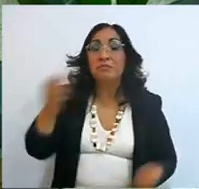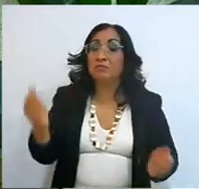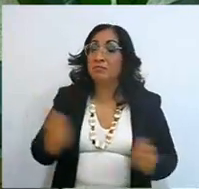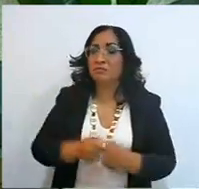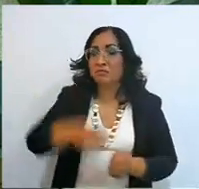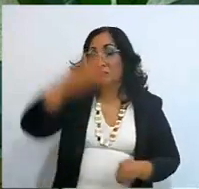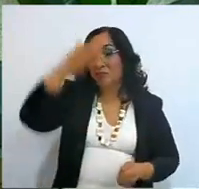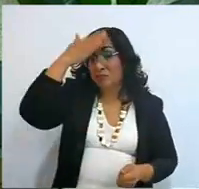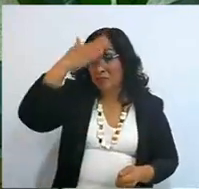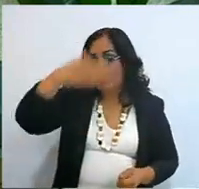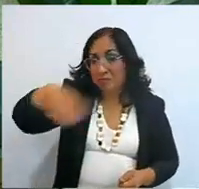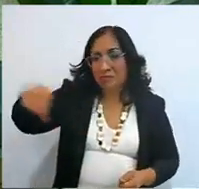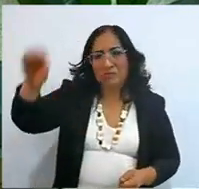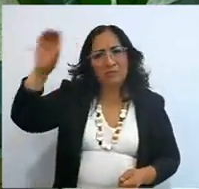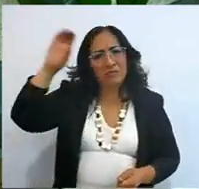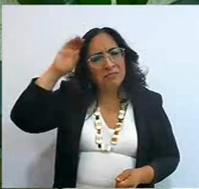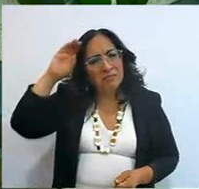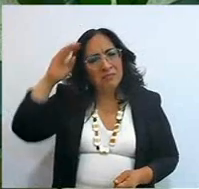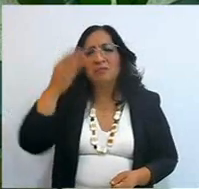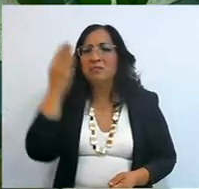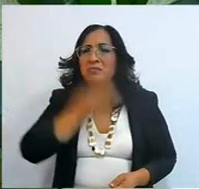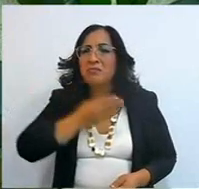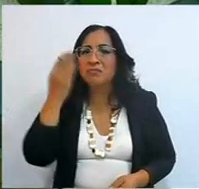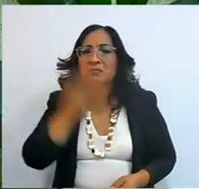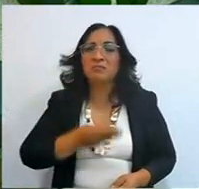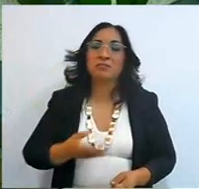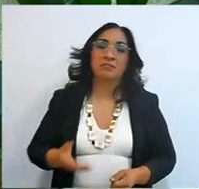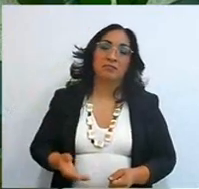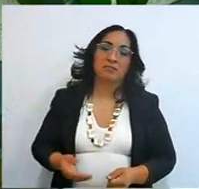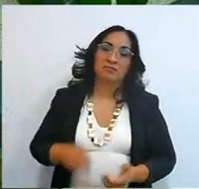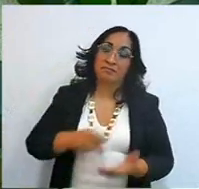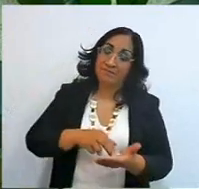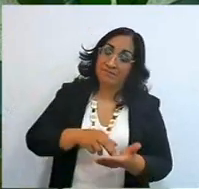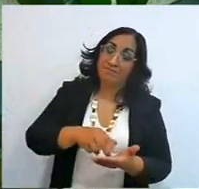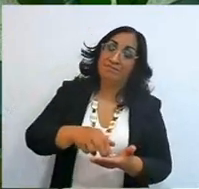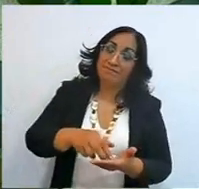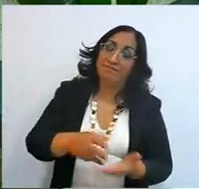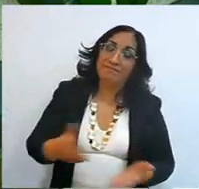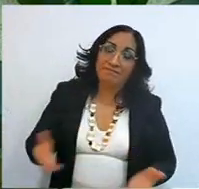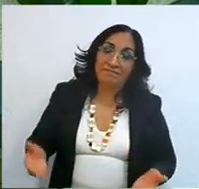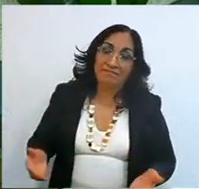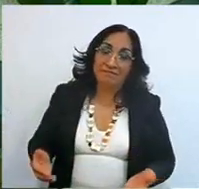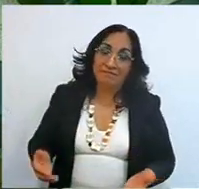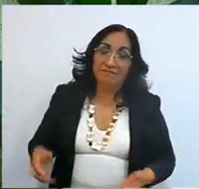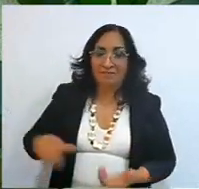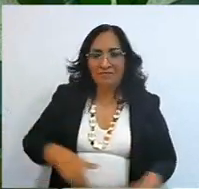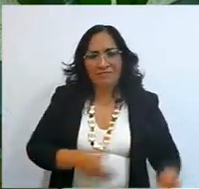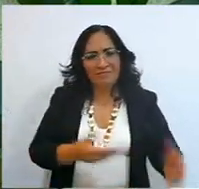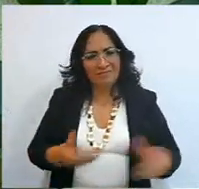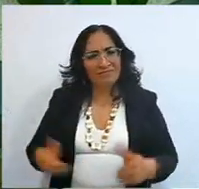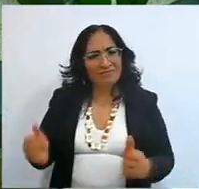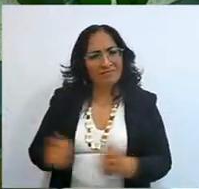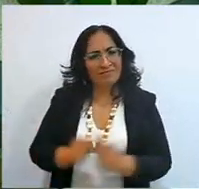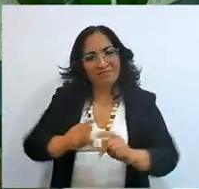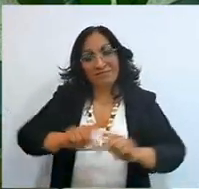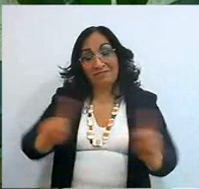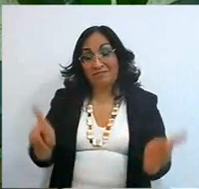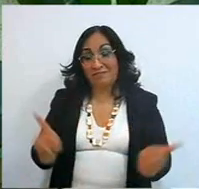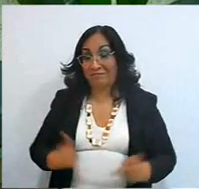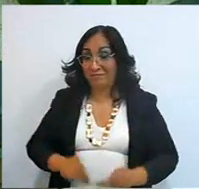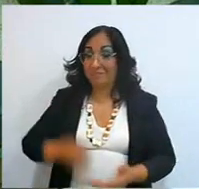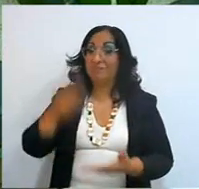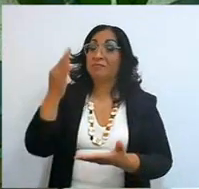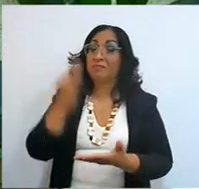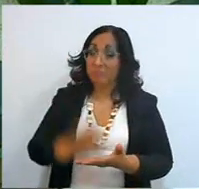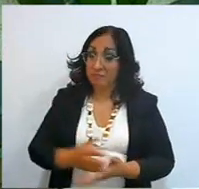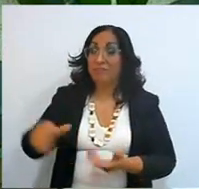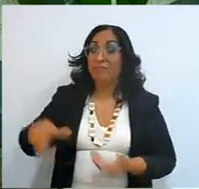of knowledge in the Word of God and set out on a path of peace, the only path of peace,